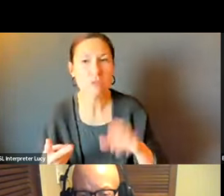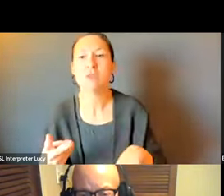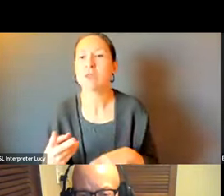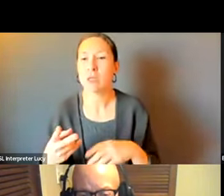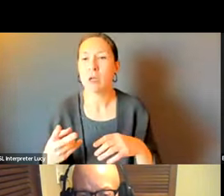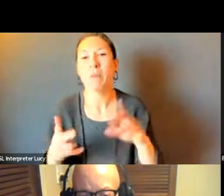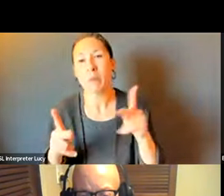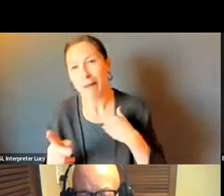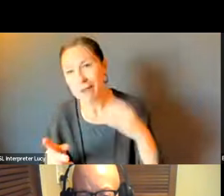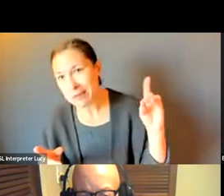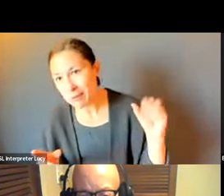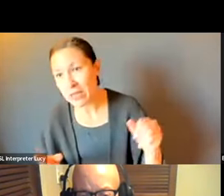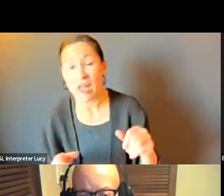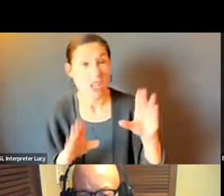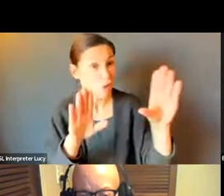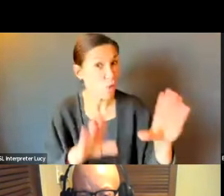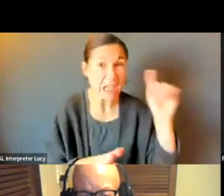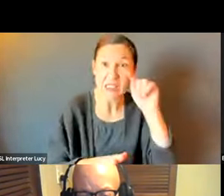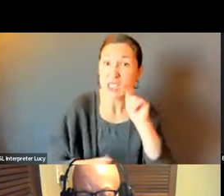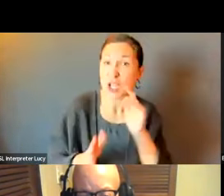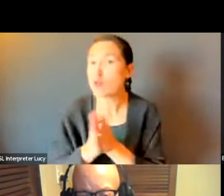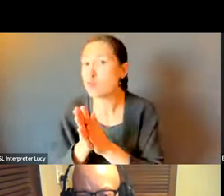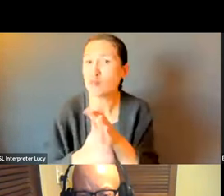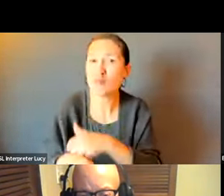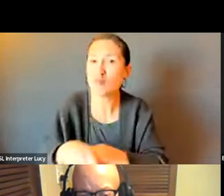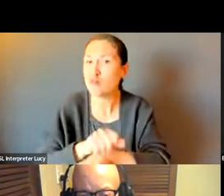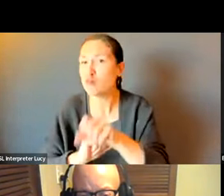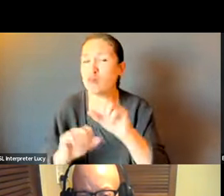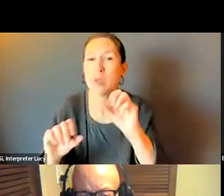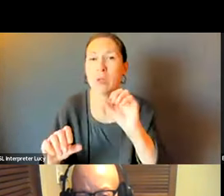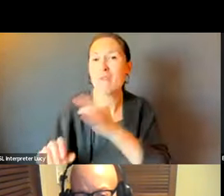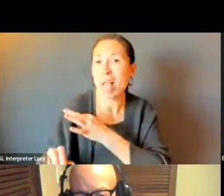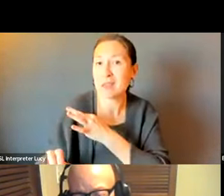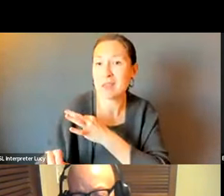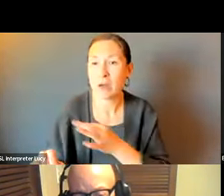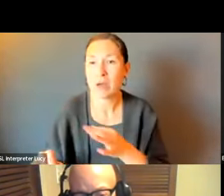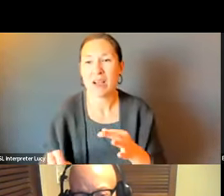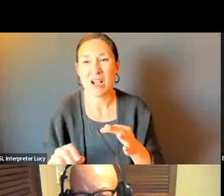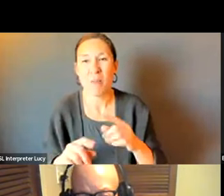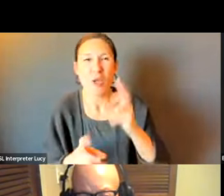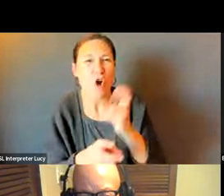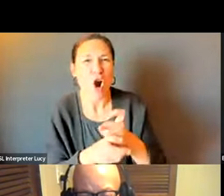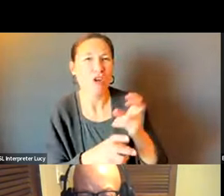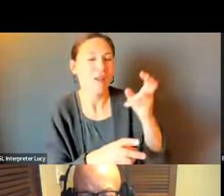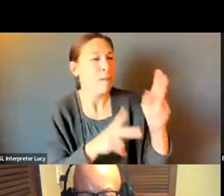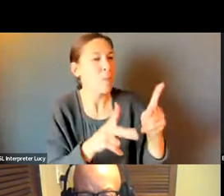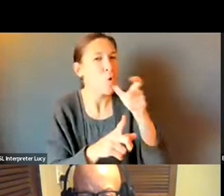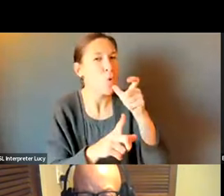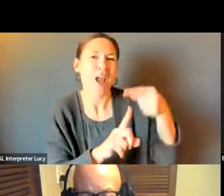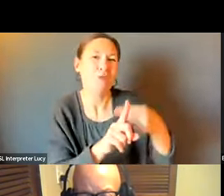DISABILITIES. GREAT TO GET KIDS ORGANIZED AND WORKING WONDERFUL FOR OUR SENIORS, BUT EXCLUDES